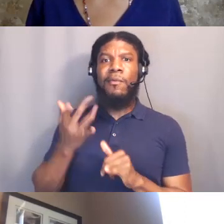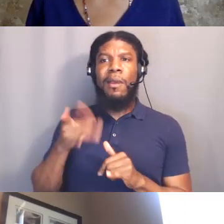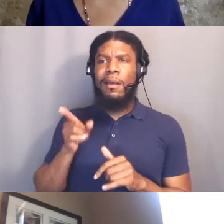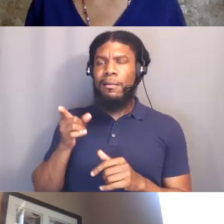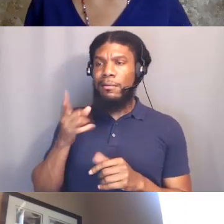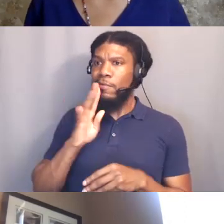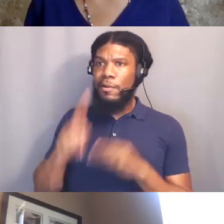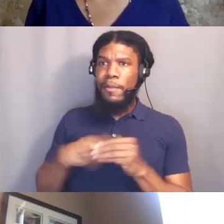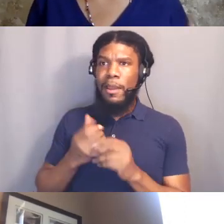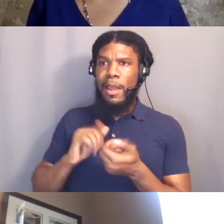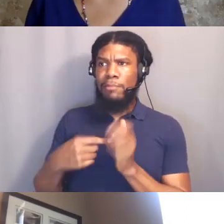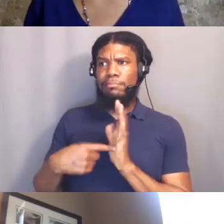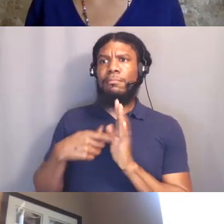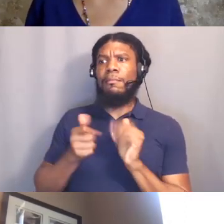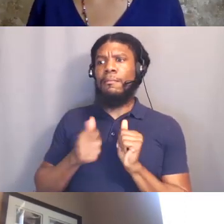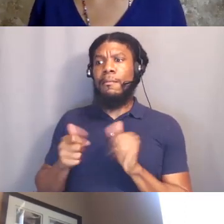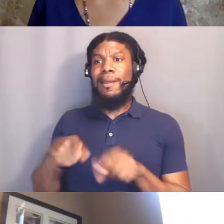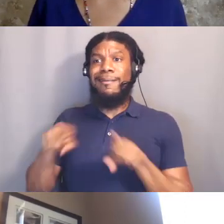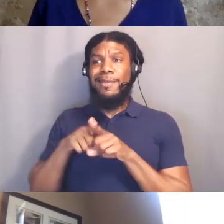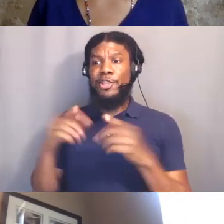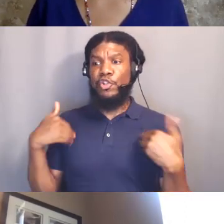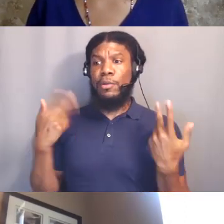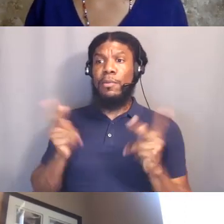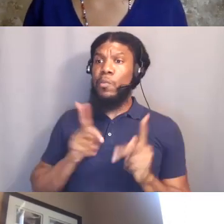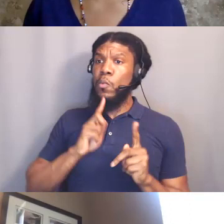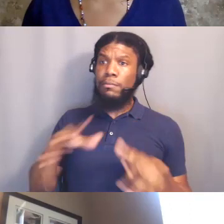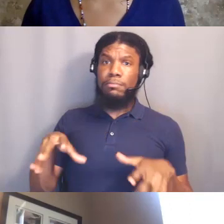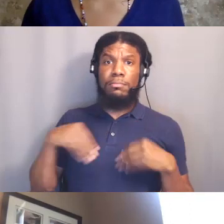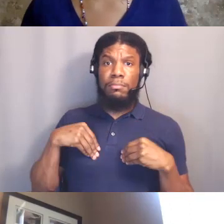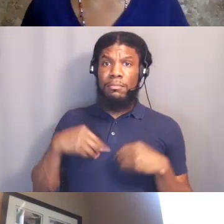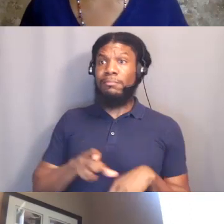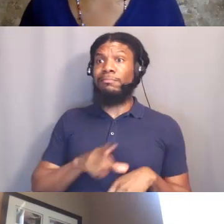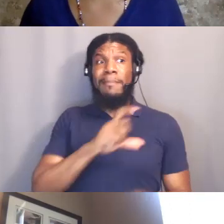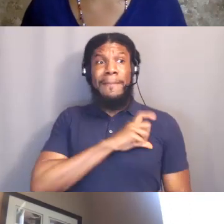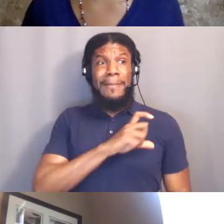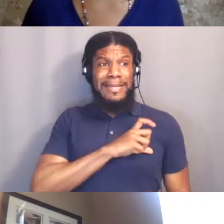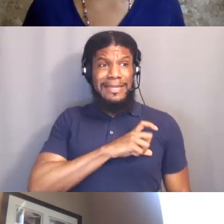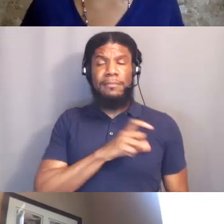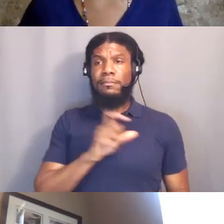as young people really take on removing police from schools nationally and globally.